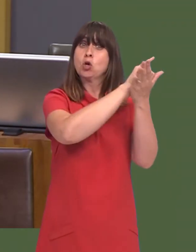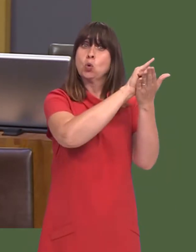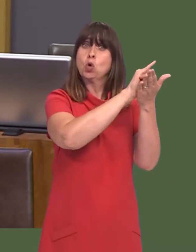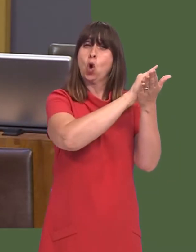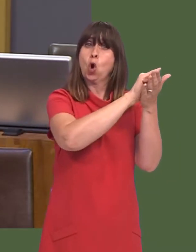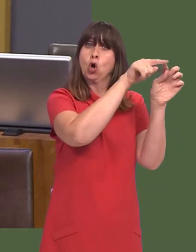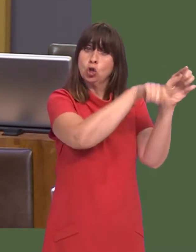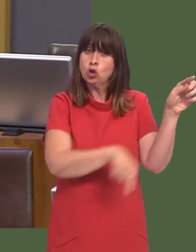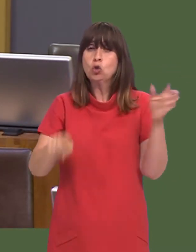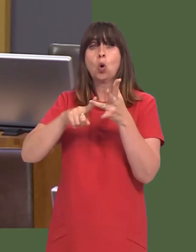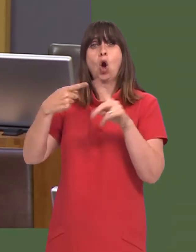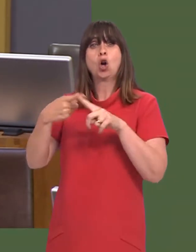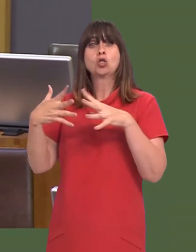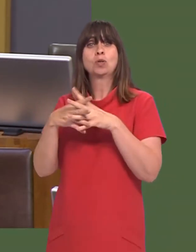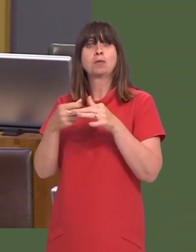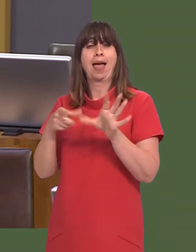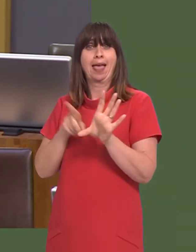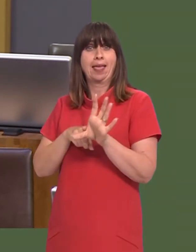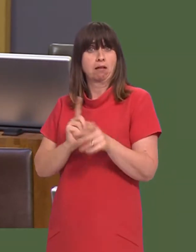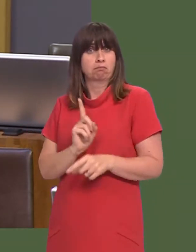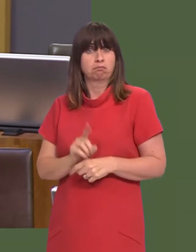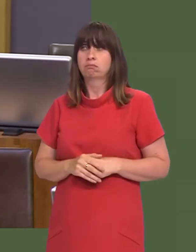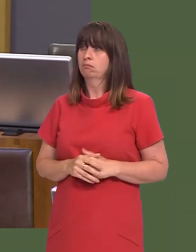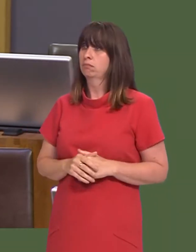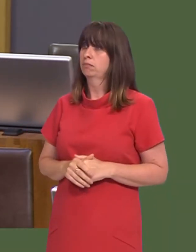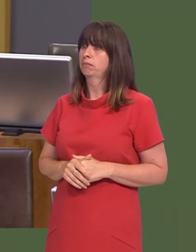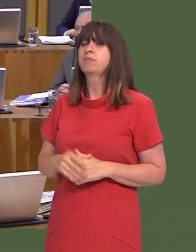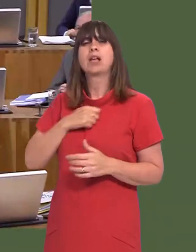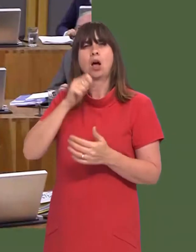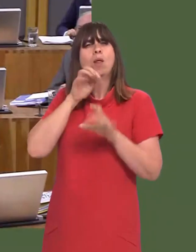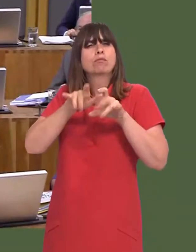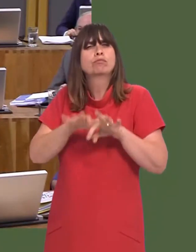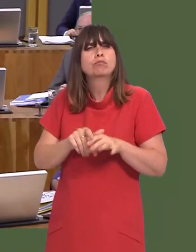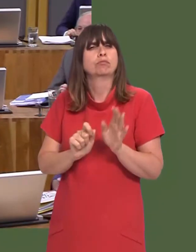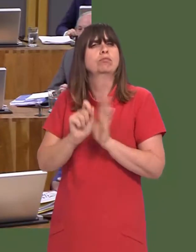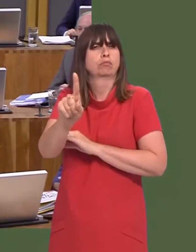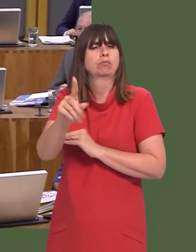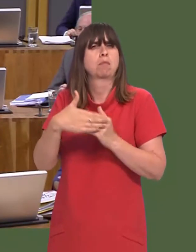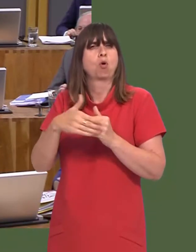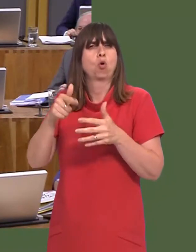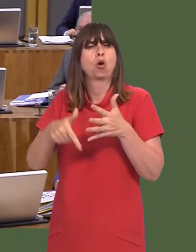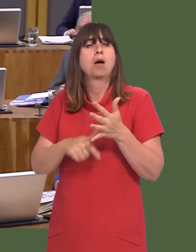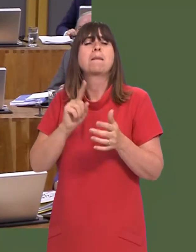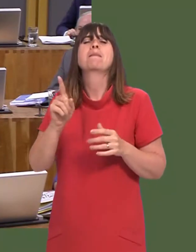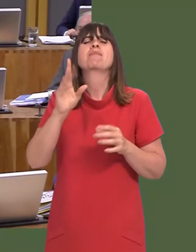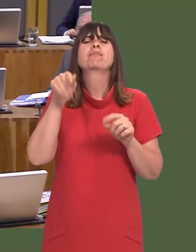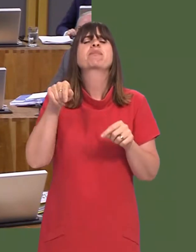cable from New York to Oxwich bay, which is within my region? Carwyn Jones: Well, Iíll write to the Member on that, but, of course, this is part of the